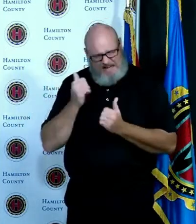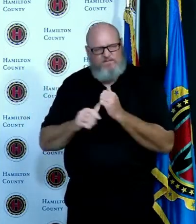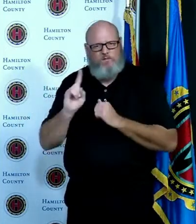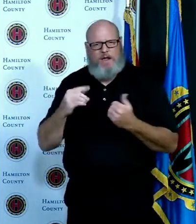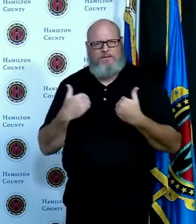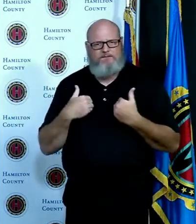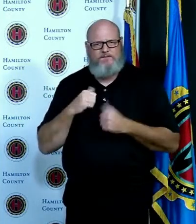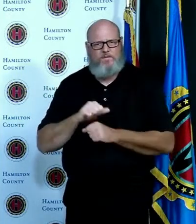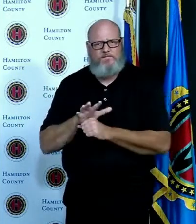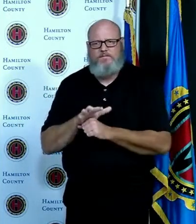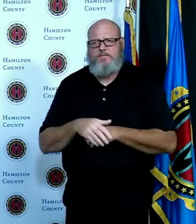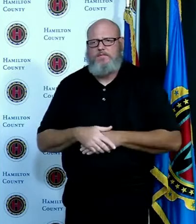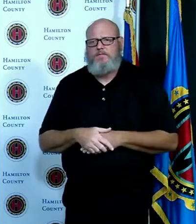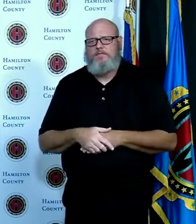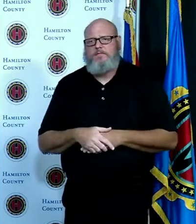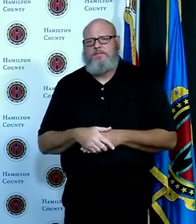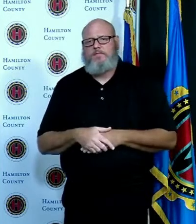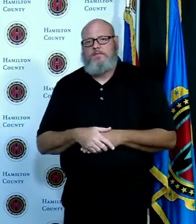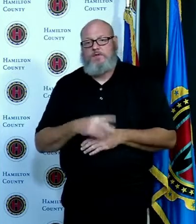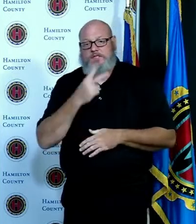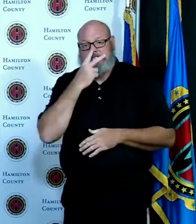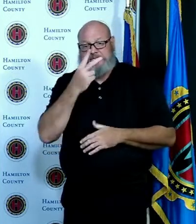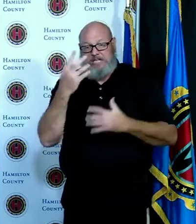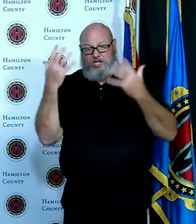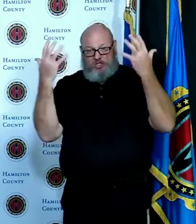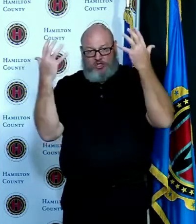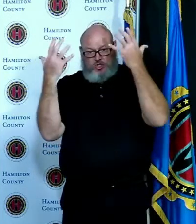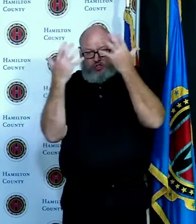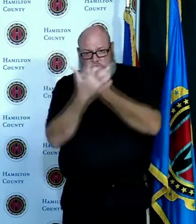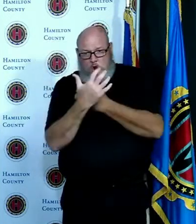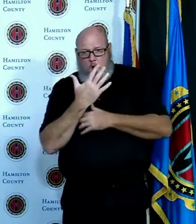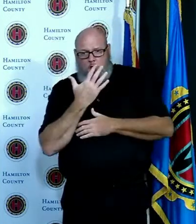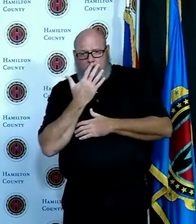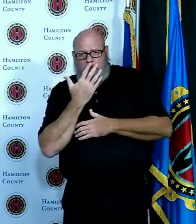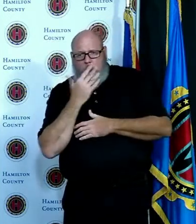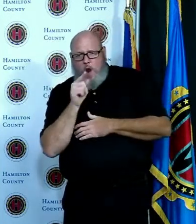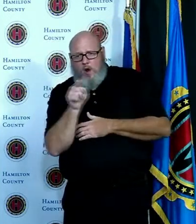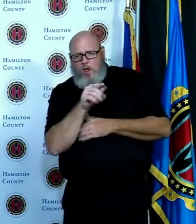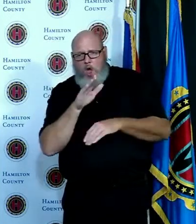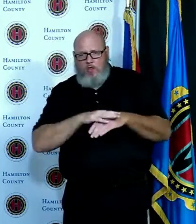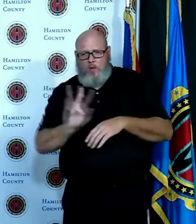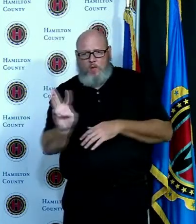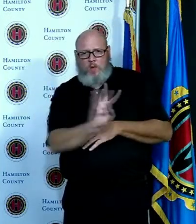on the western side of Hamilton County so it's really just a reminder that we have to do our part